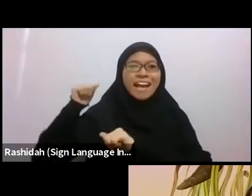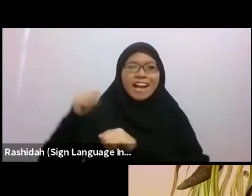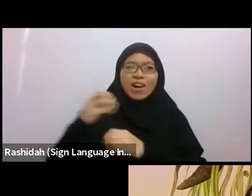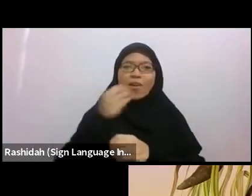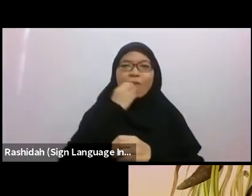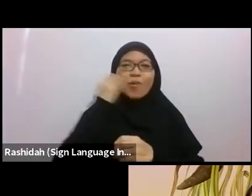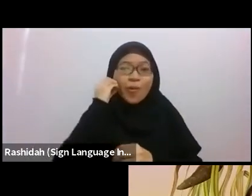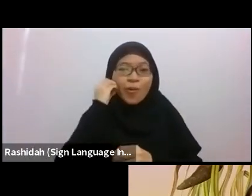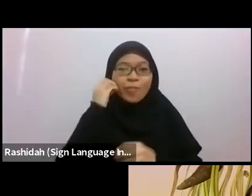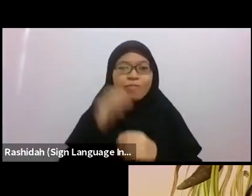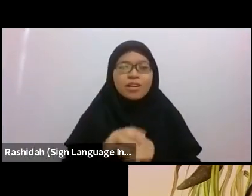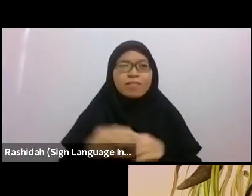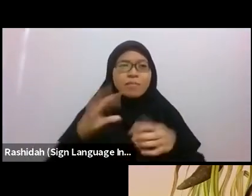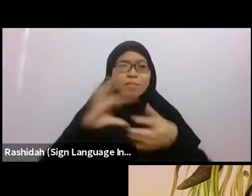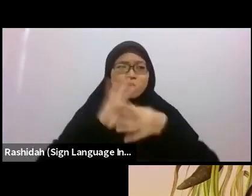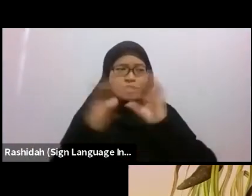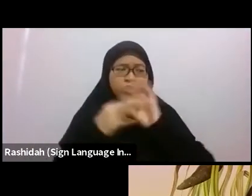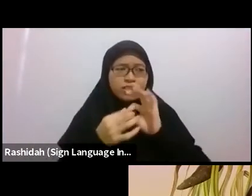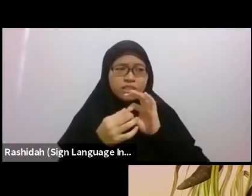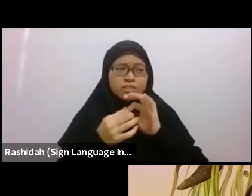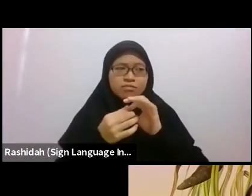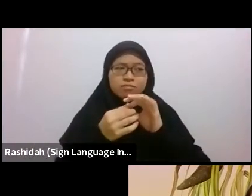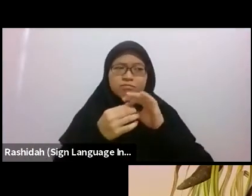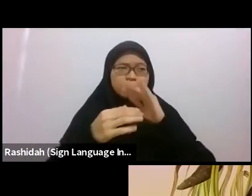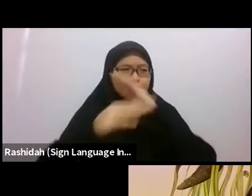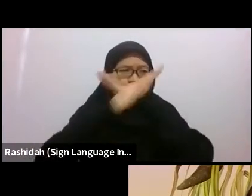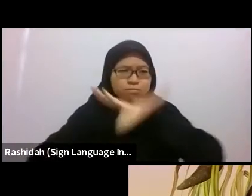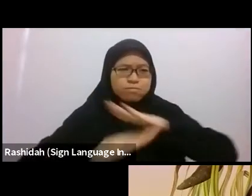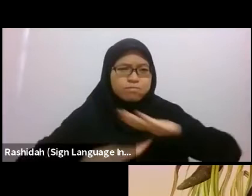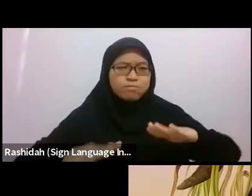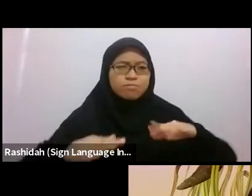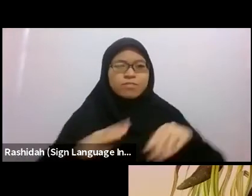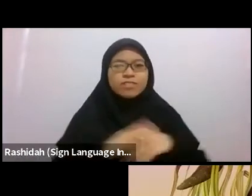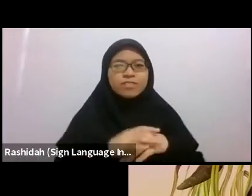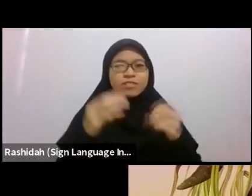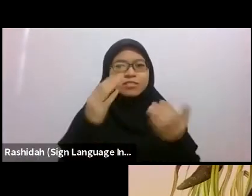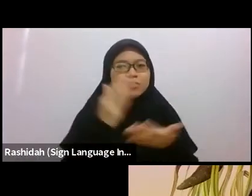the dispossessed stories, the dispossessed memories, from which insights may be gained.